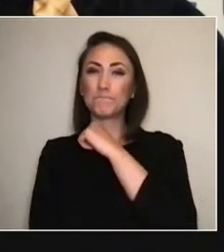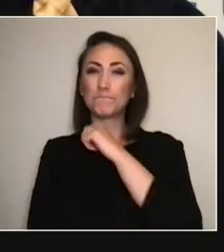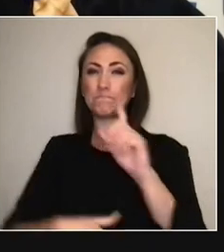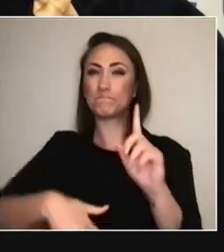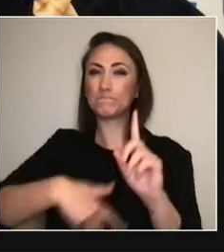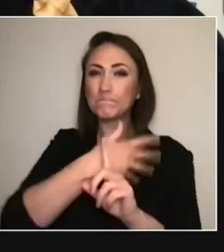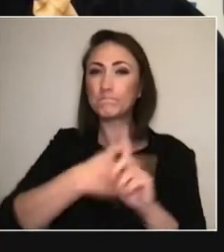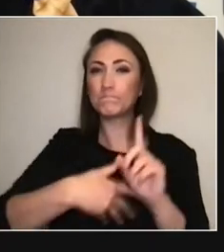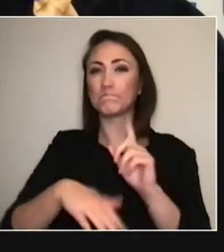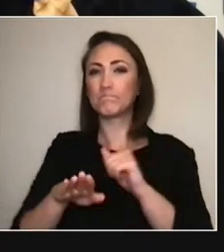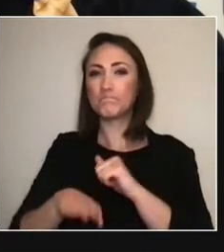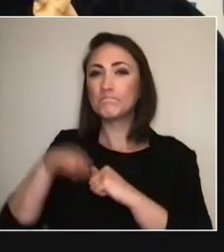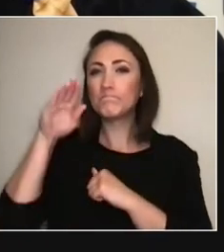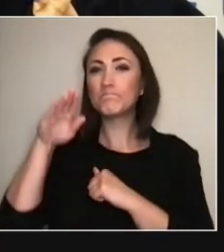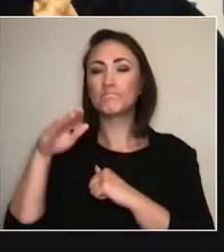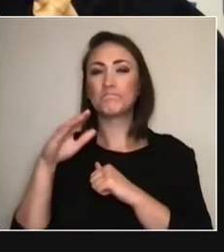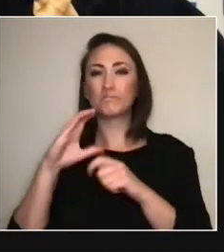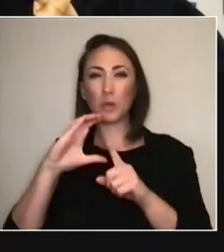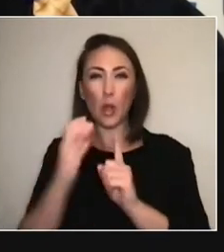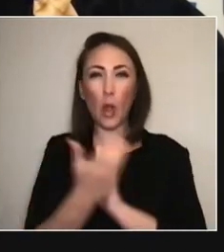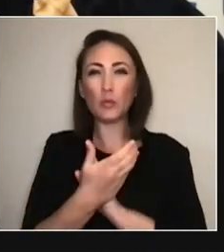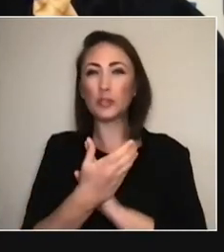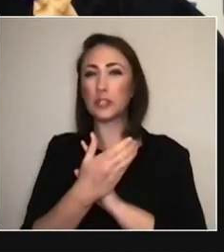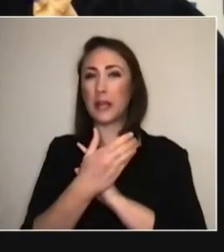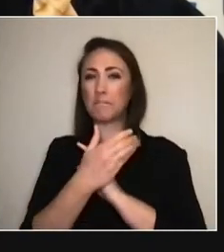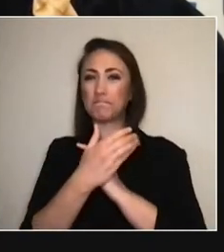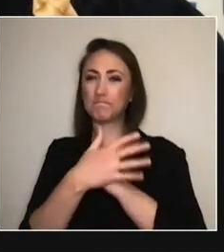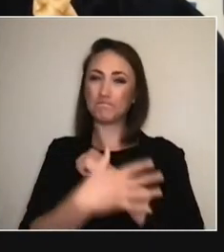They are culturally diverse. They don't have access normally to piano lessons